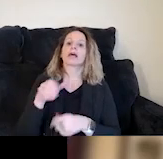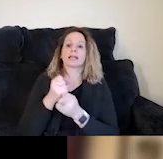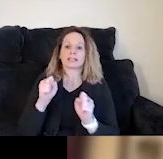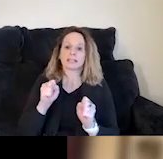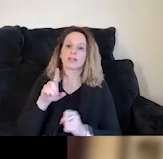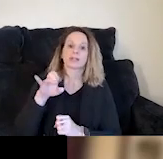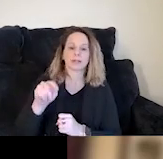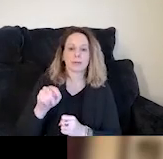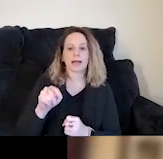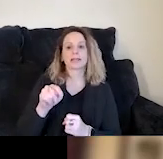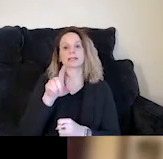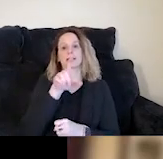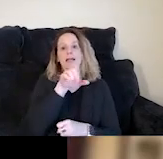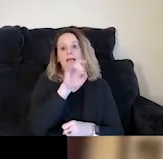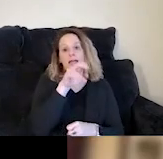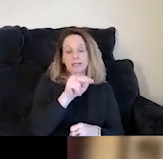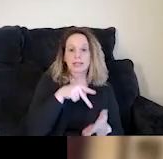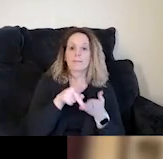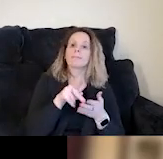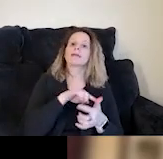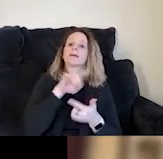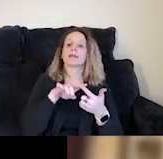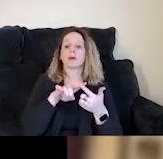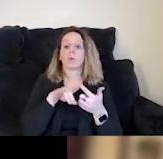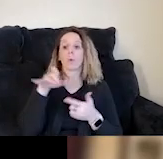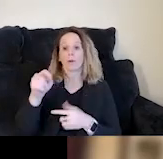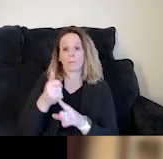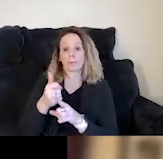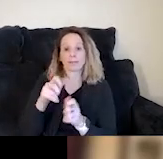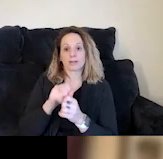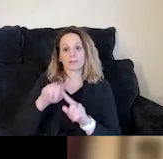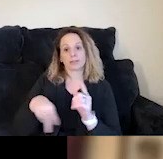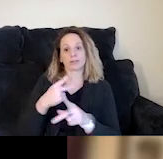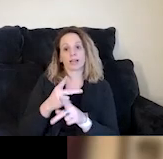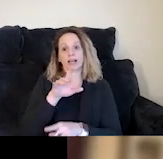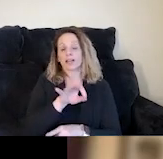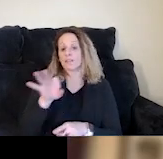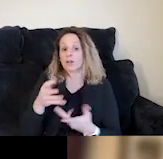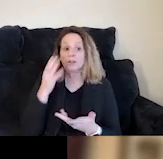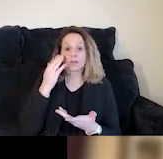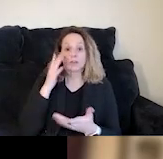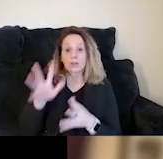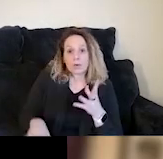or down payments, or even resourcing the apartment itself with different types of furniture. All of that adds up and those are costs